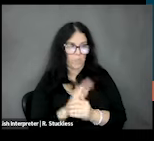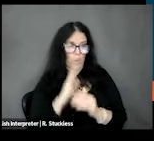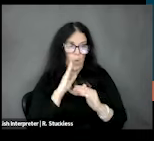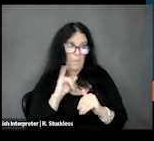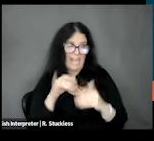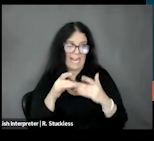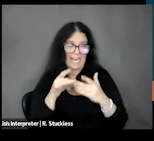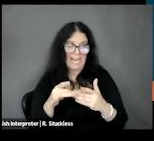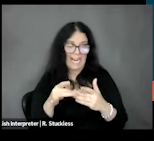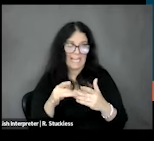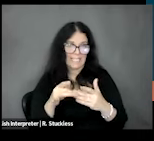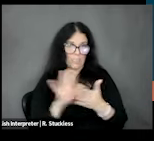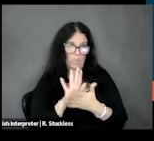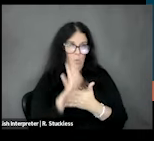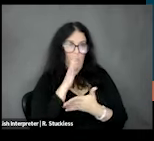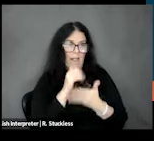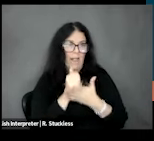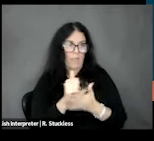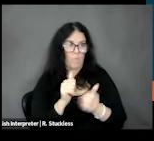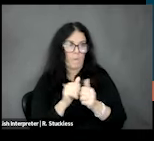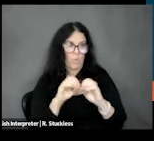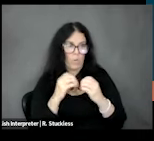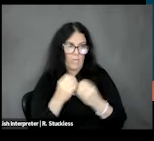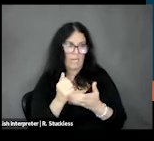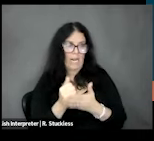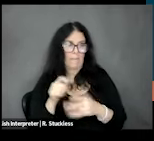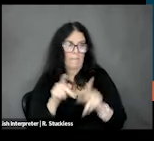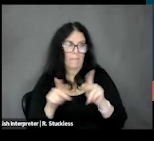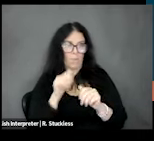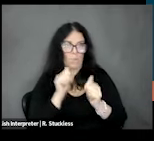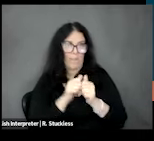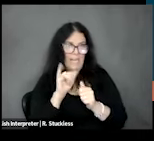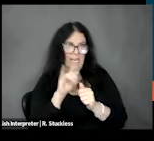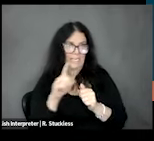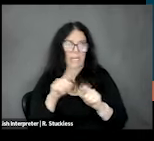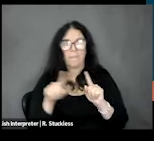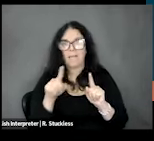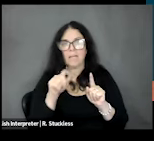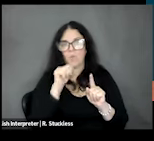for organizations that work with people with IDD but don't know much about food insecurity